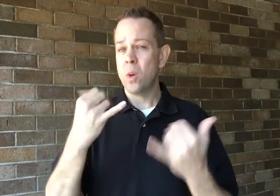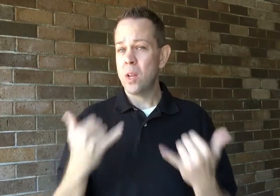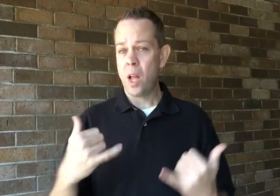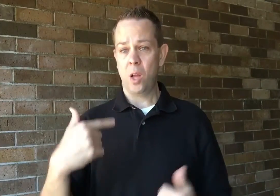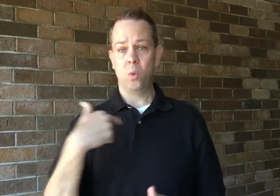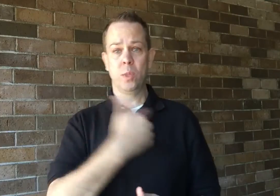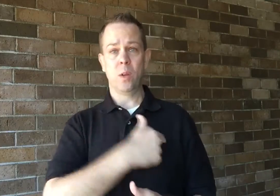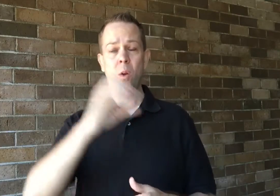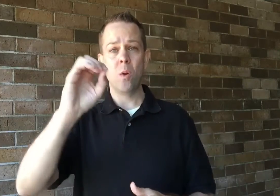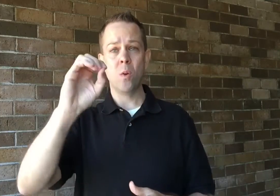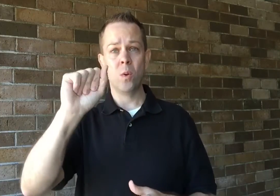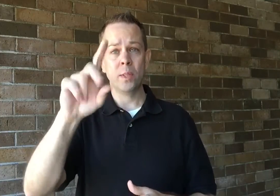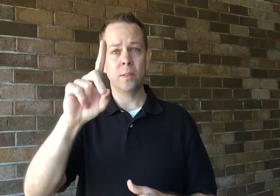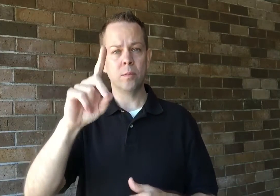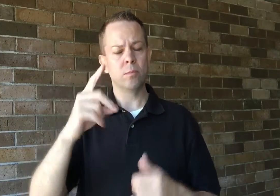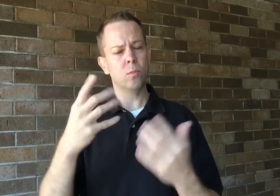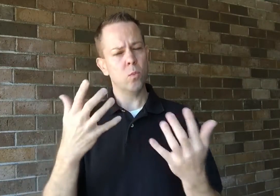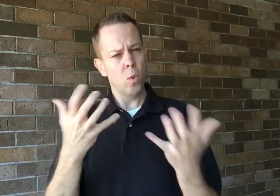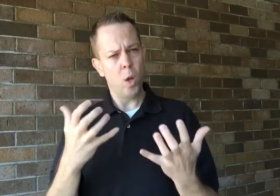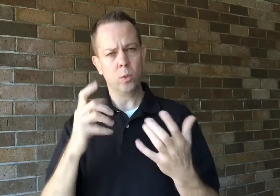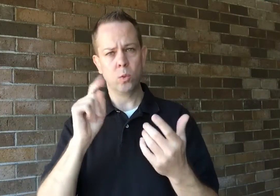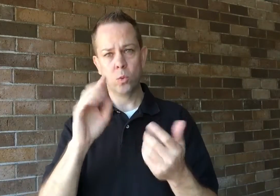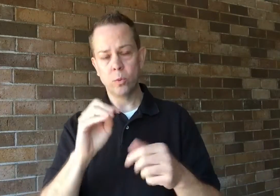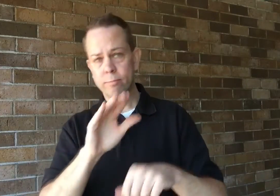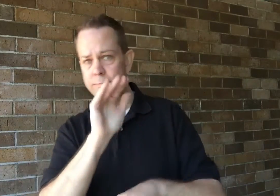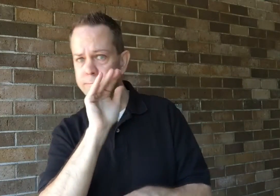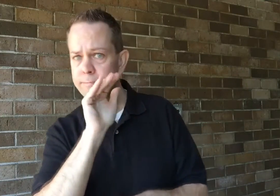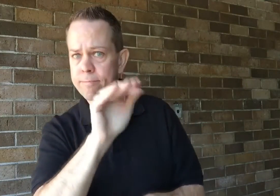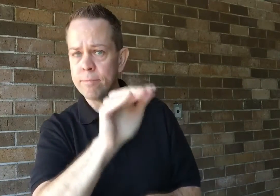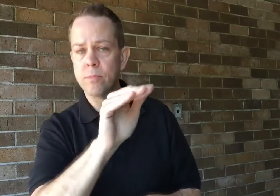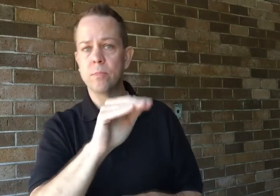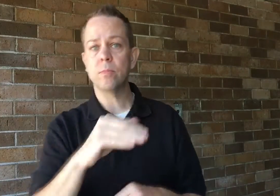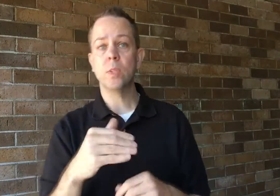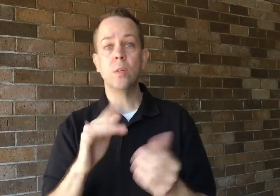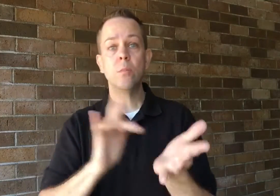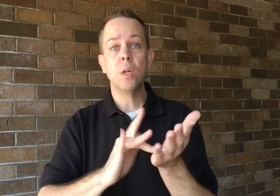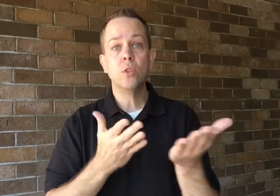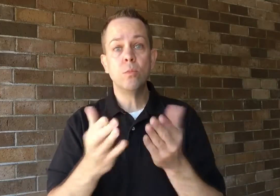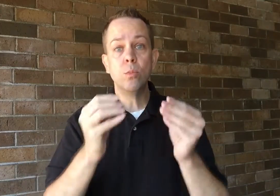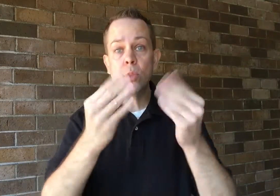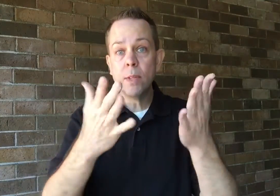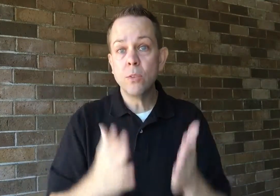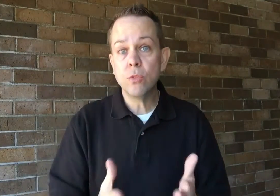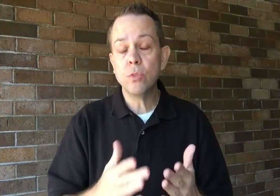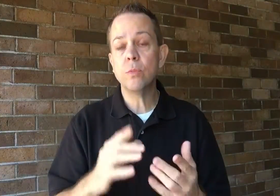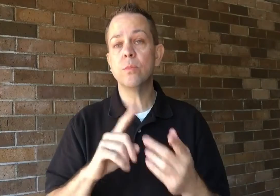We at OAD want to inform medical service providers,